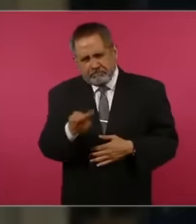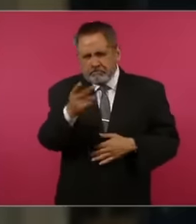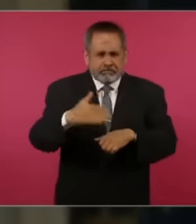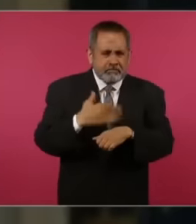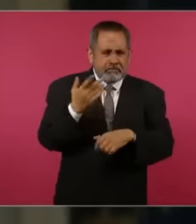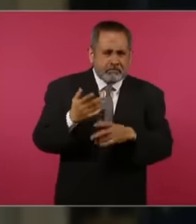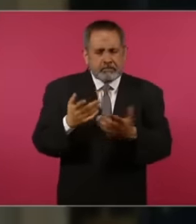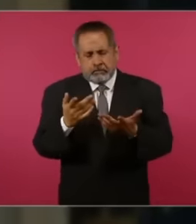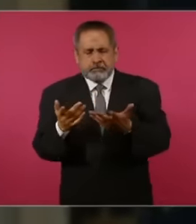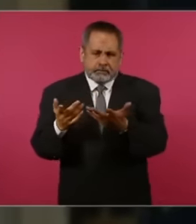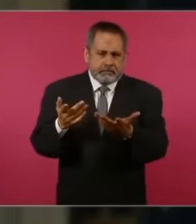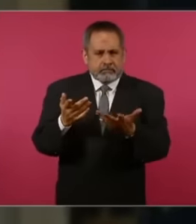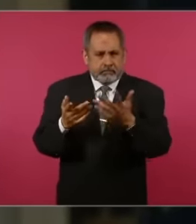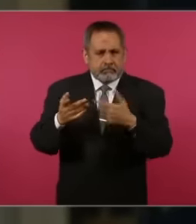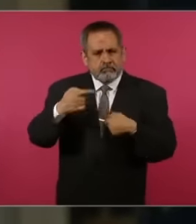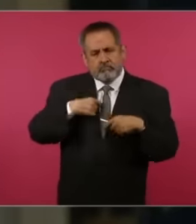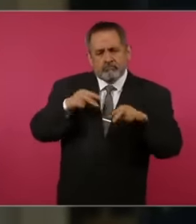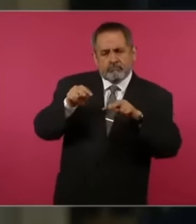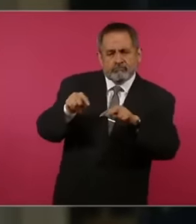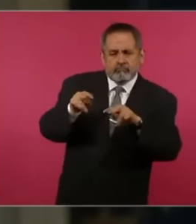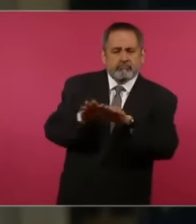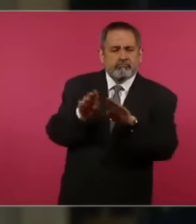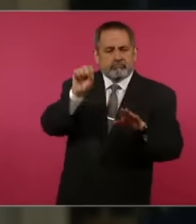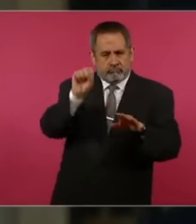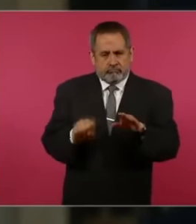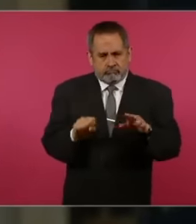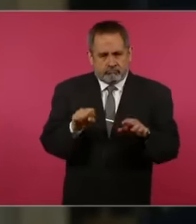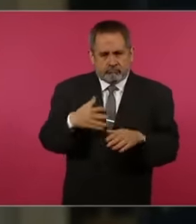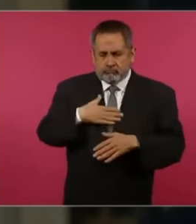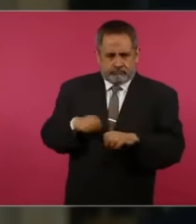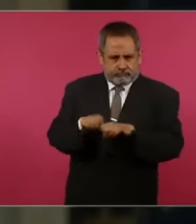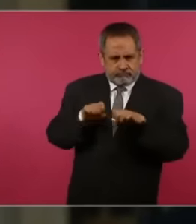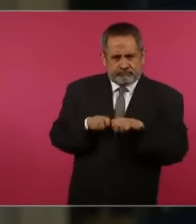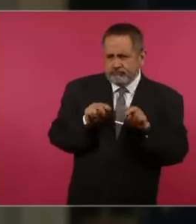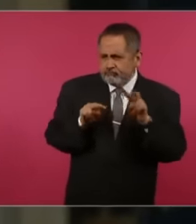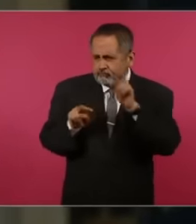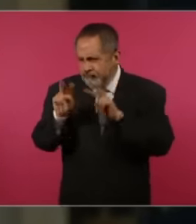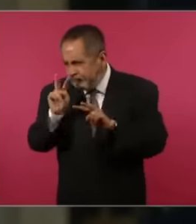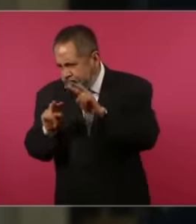well, many of us have been in the South, a team from the agency, the migrants in